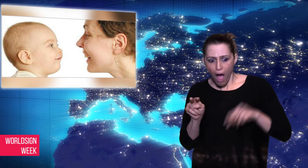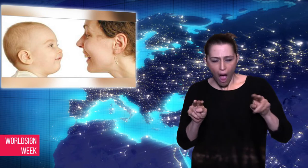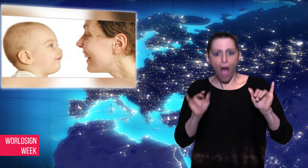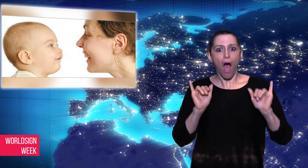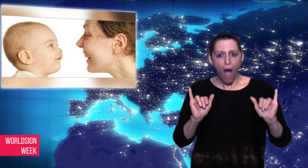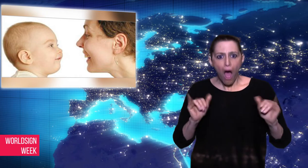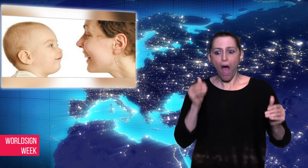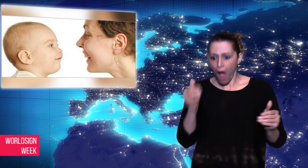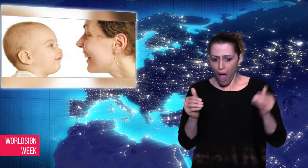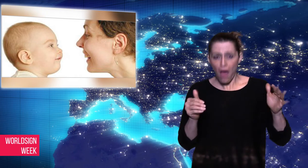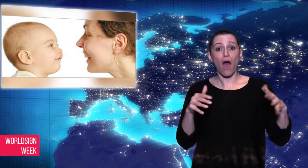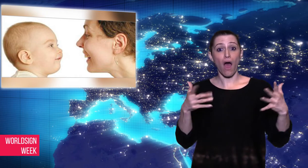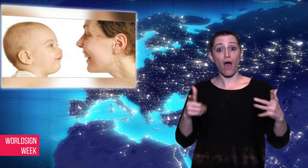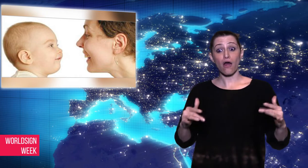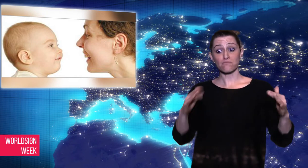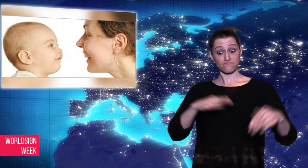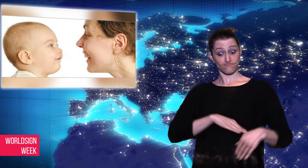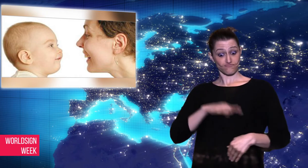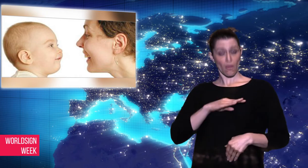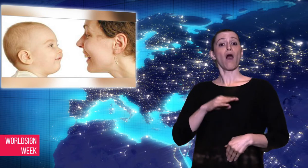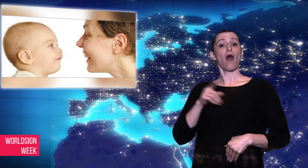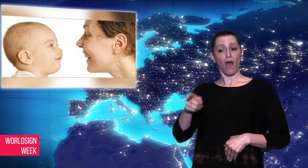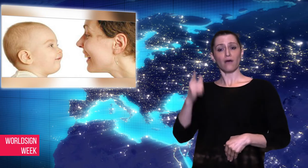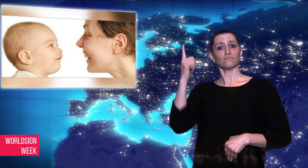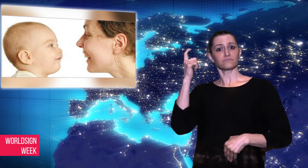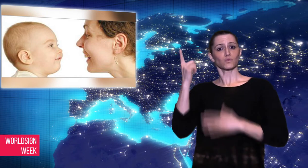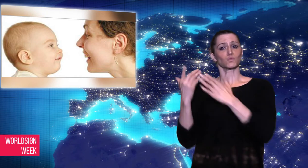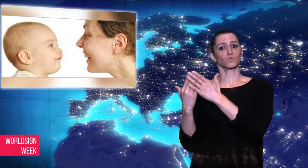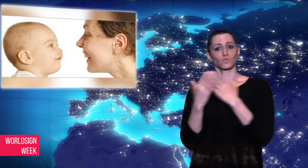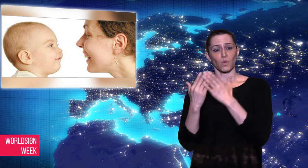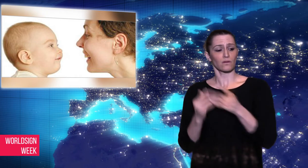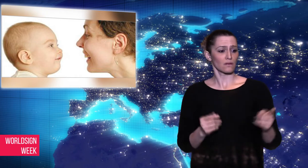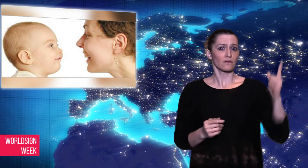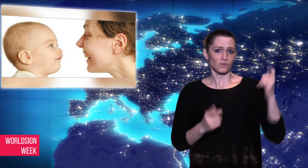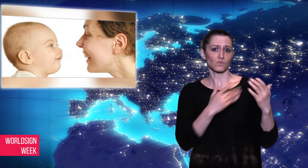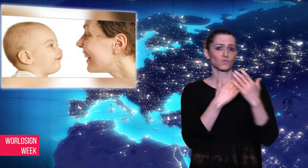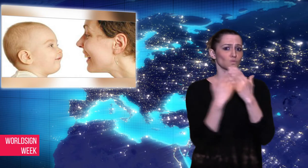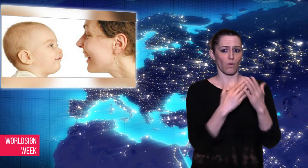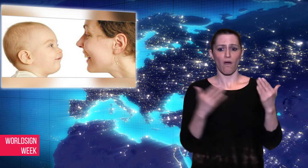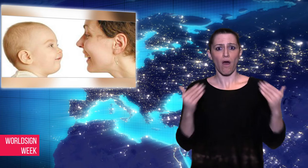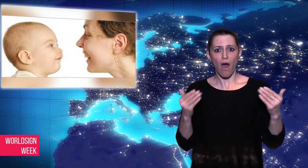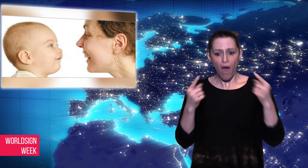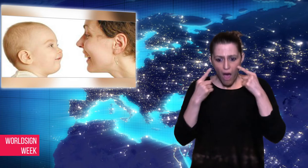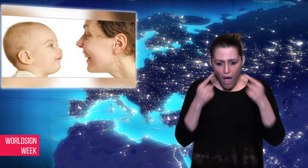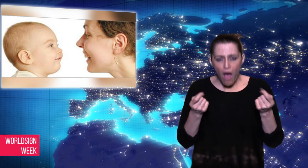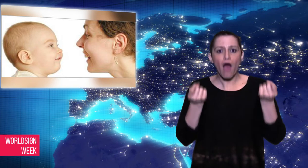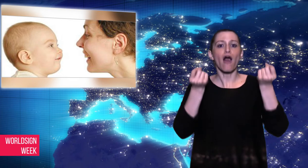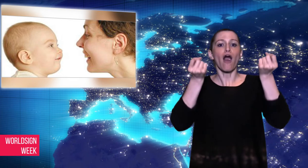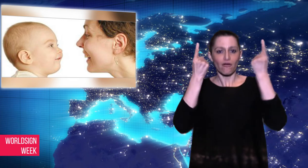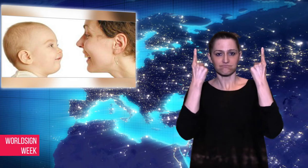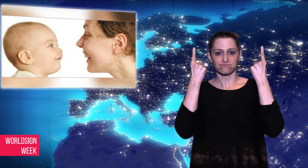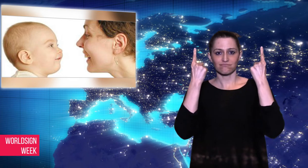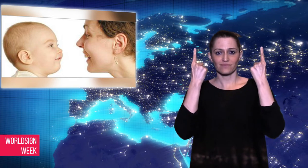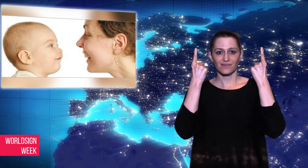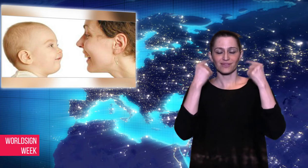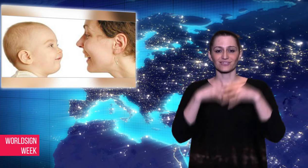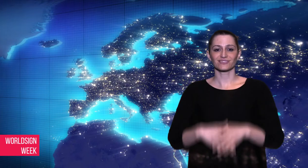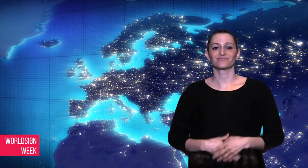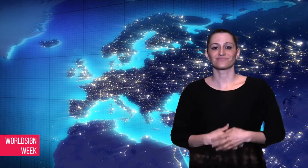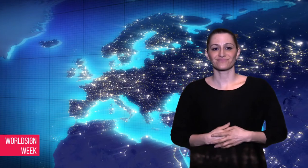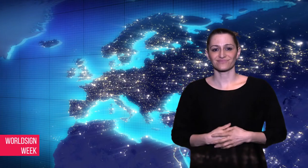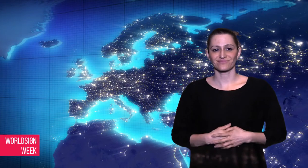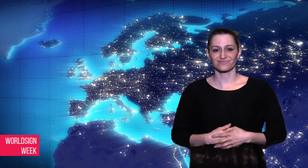knowledge as they become older and start a formal education.